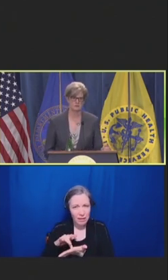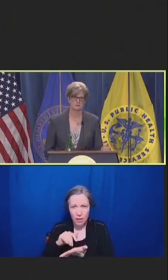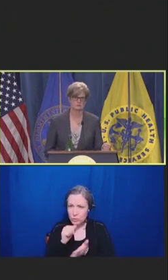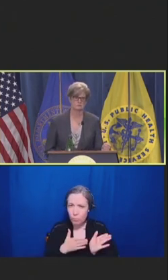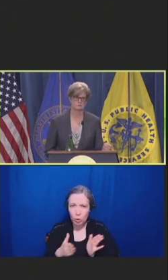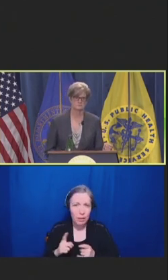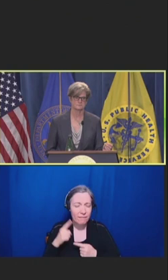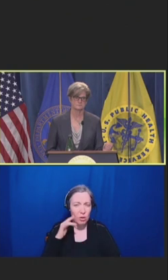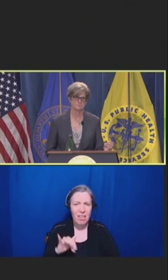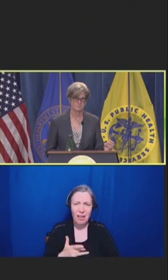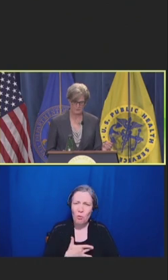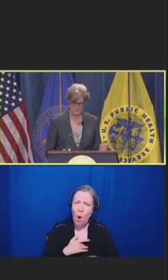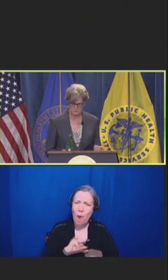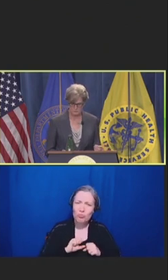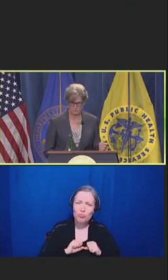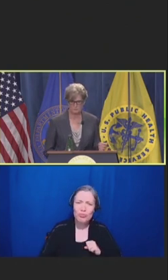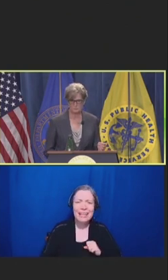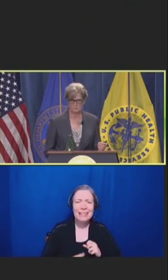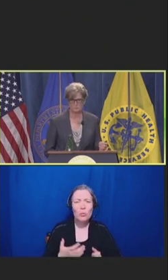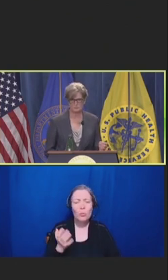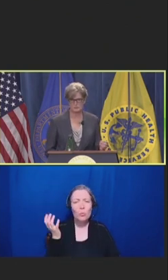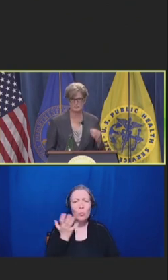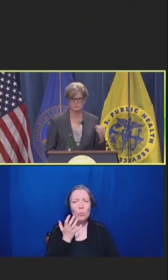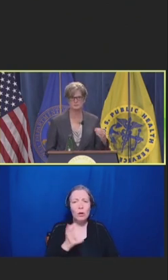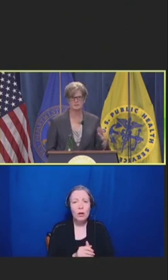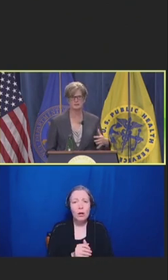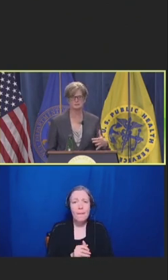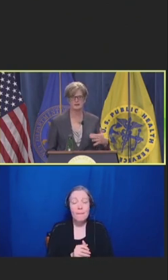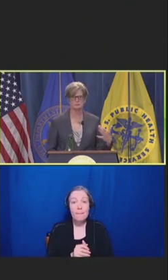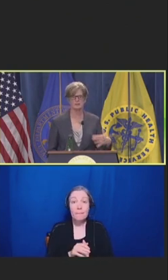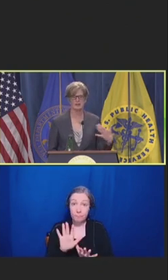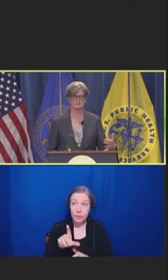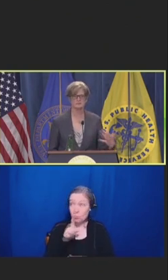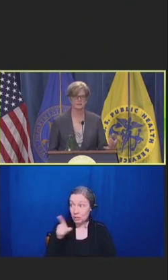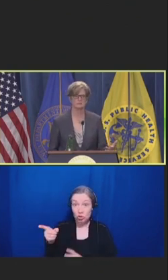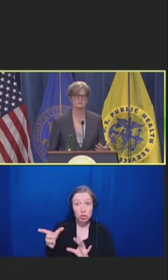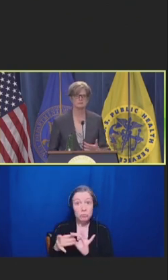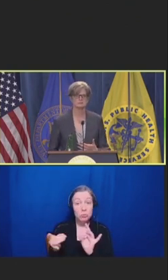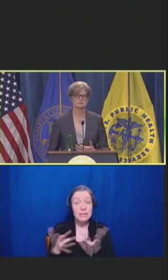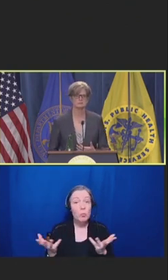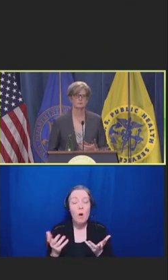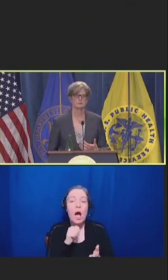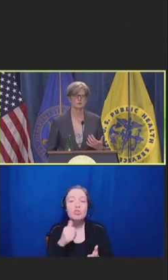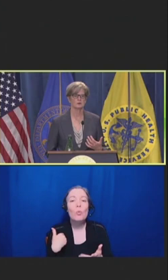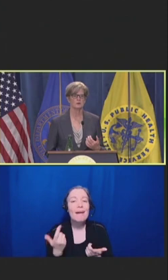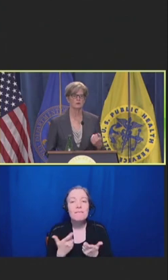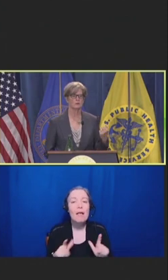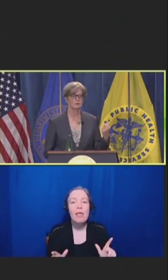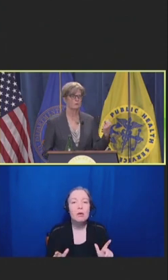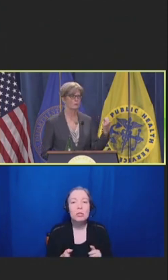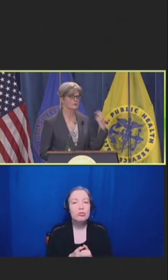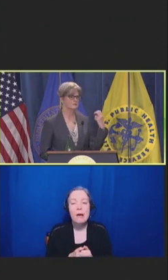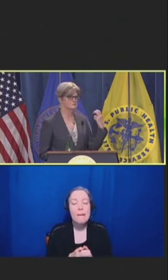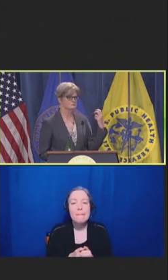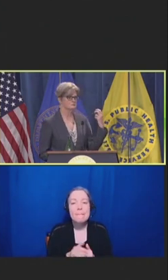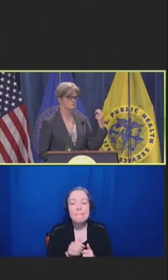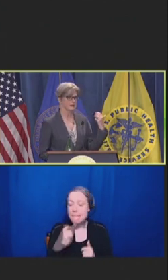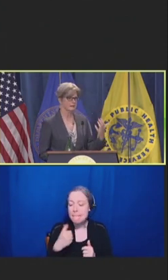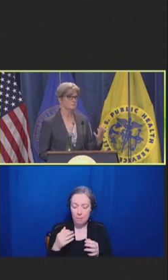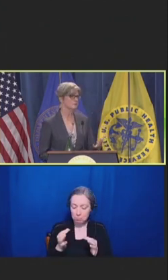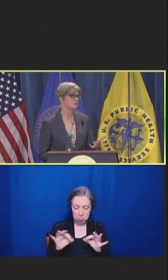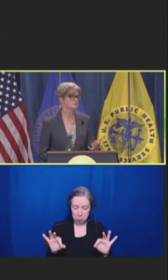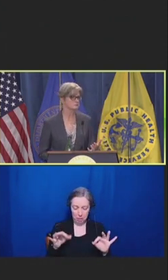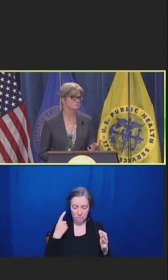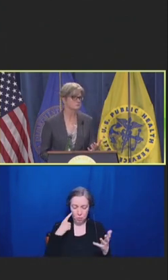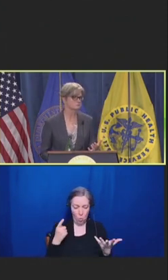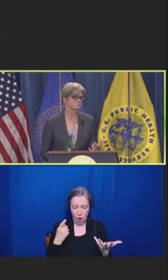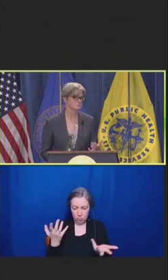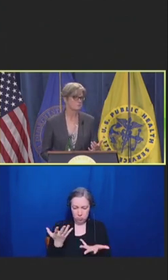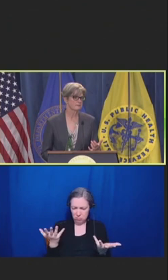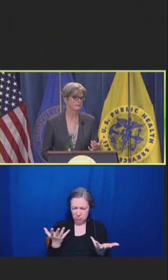So, what she was saying is, I don't have the language for what I'm facing.